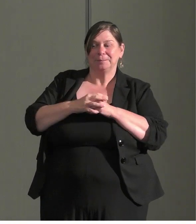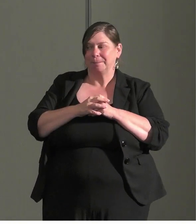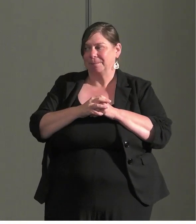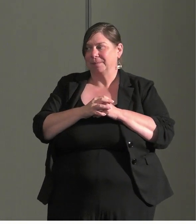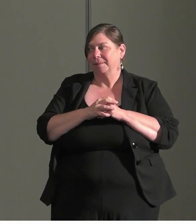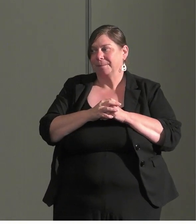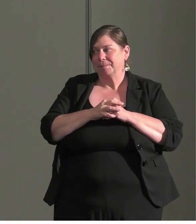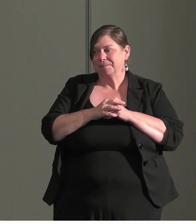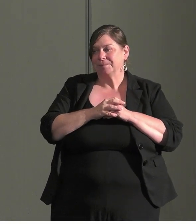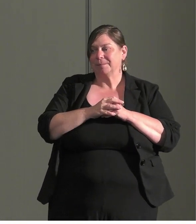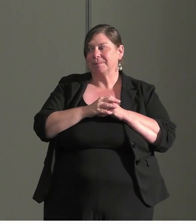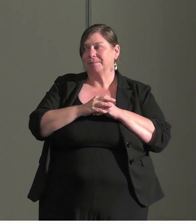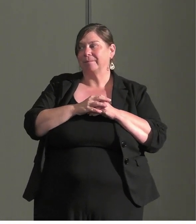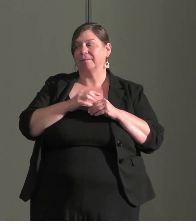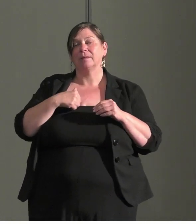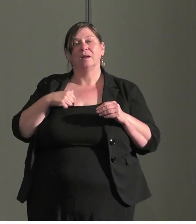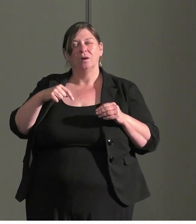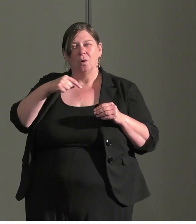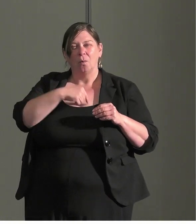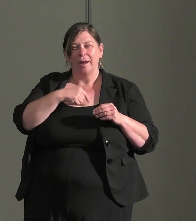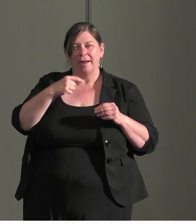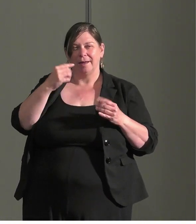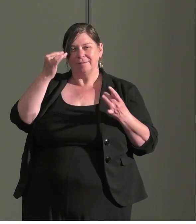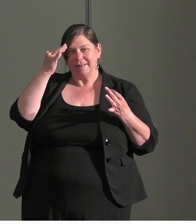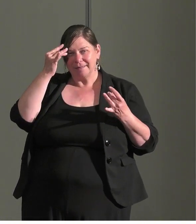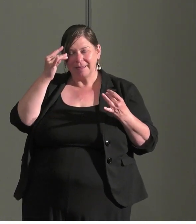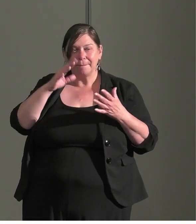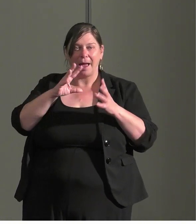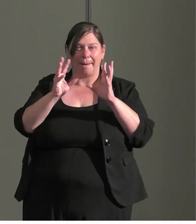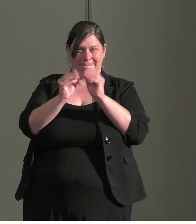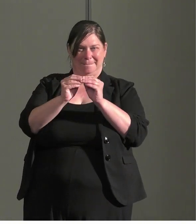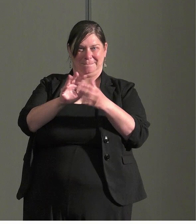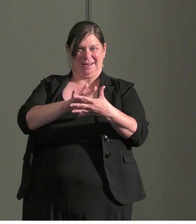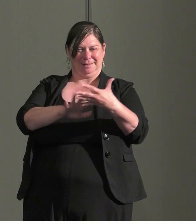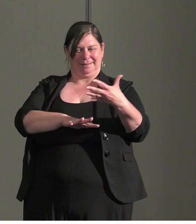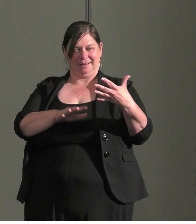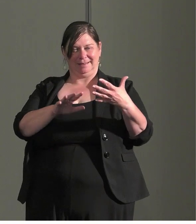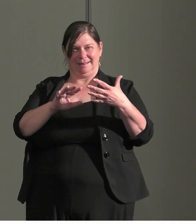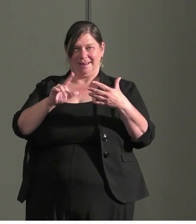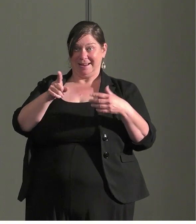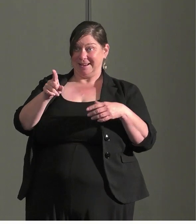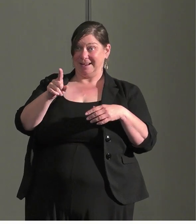We think about meeting design. And if you are working in enterprise you are